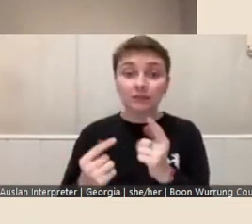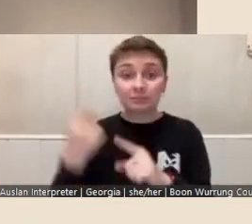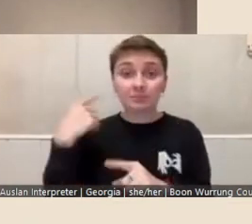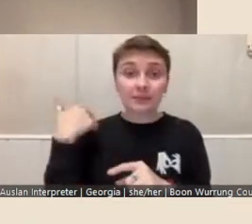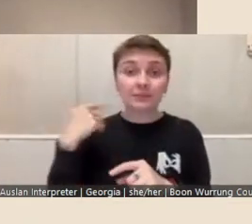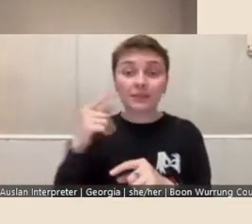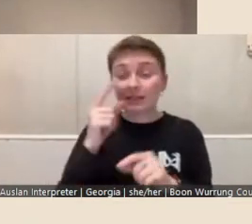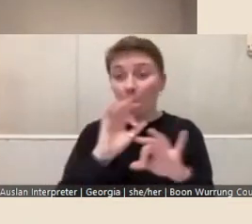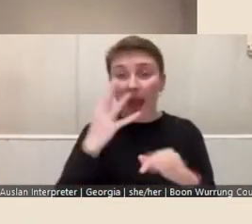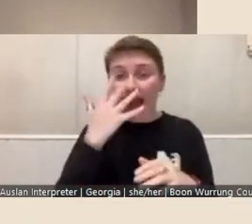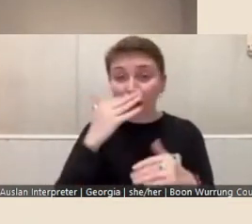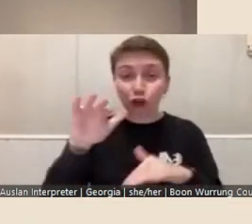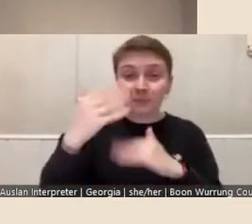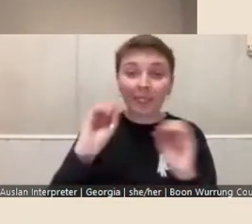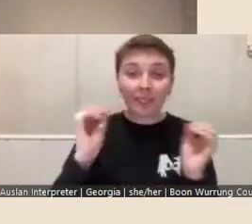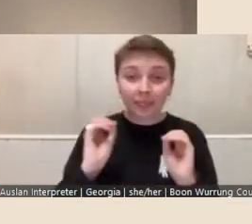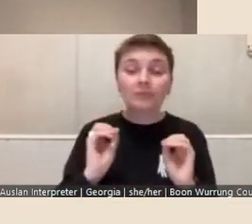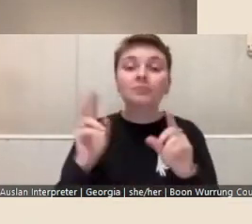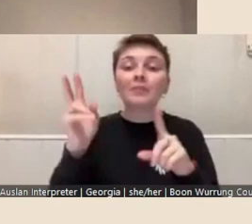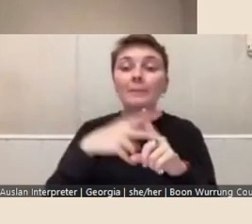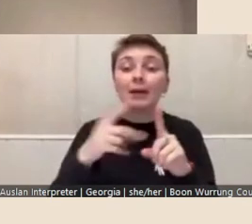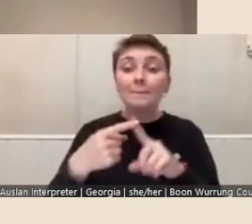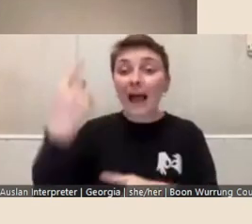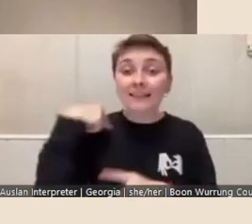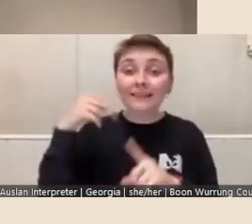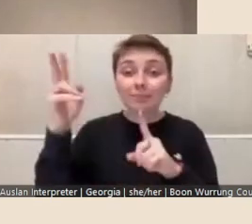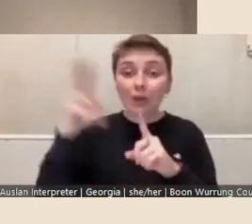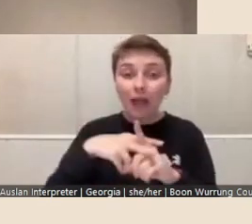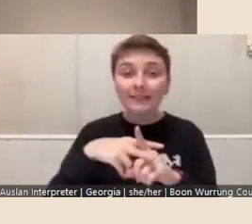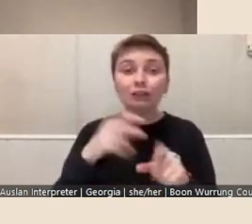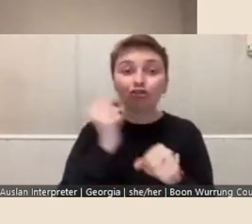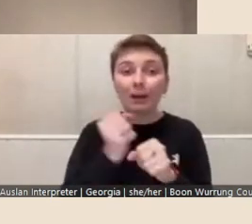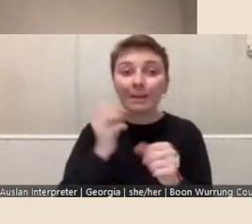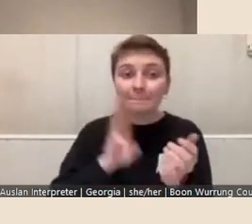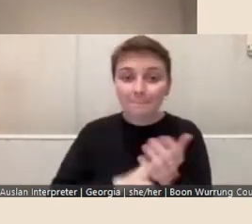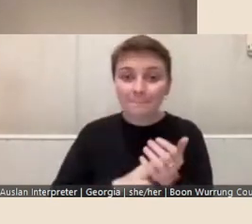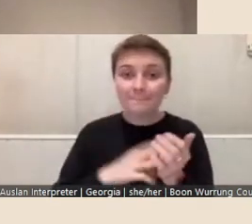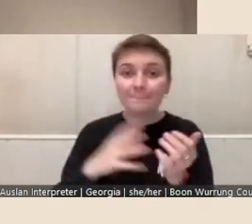Applicants who have previously applied to the Georges Mora Fellowship must submit a new project proposal.